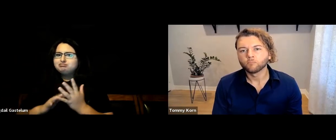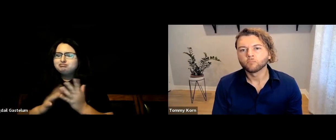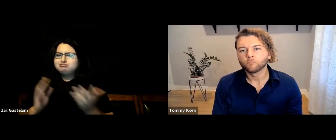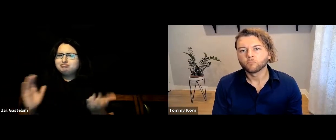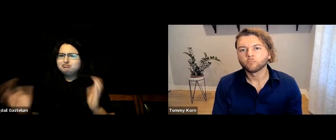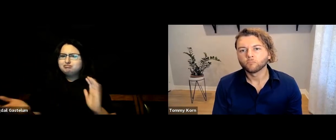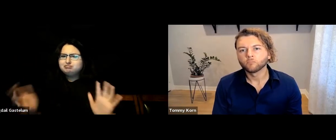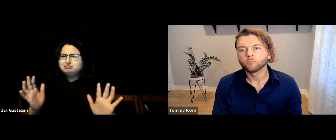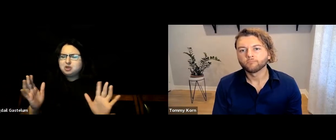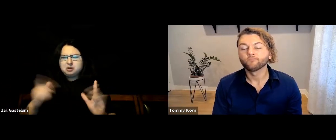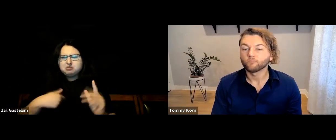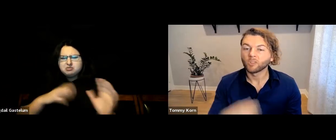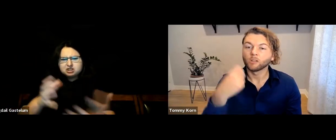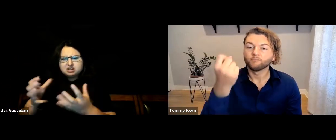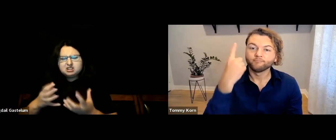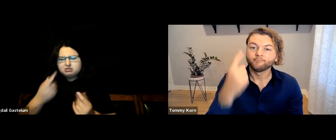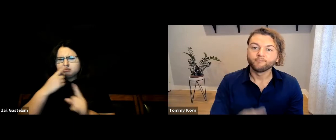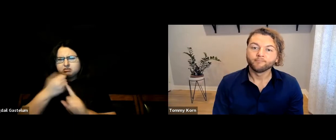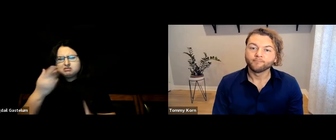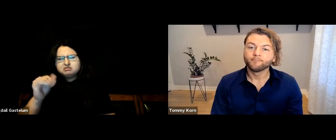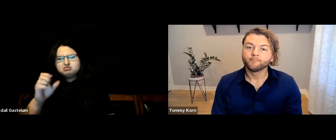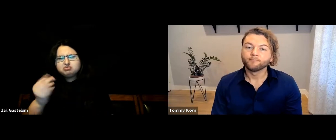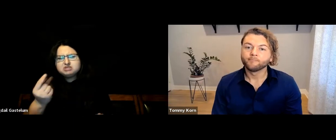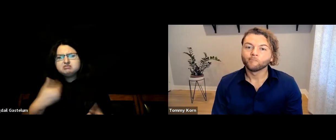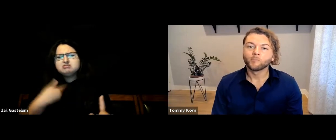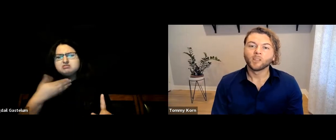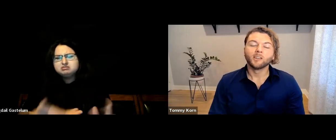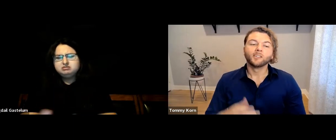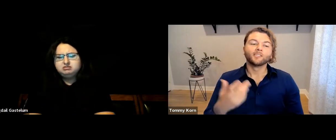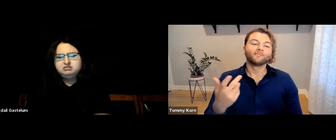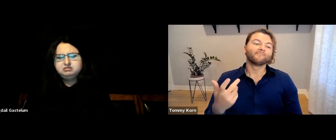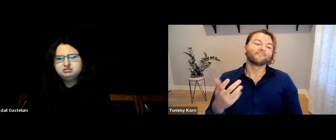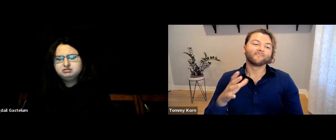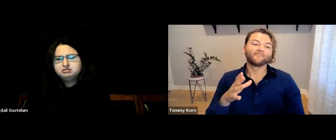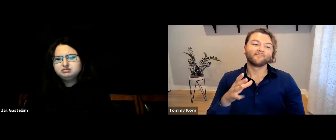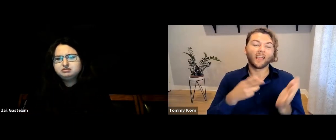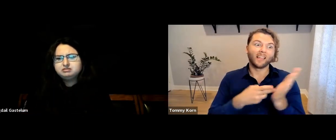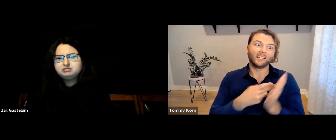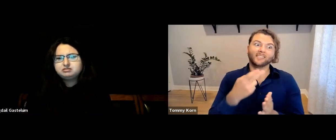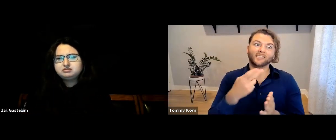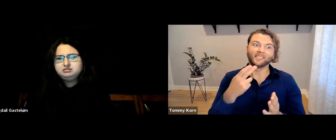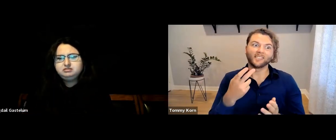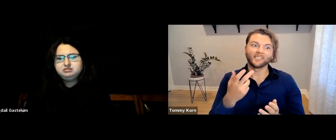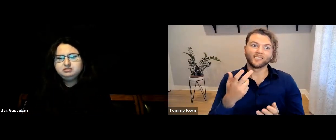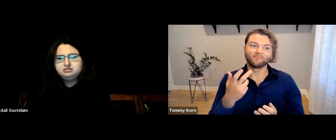Can you elaborate more on those sorts of comparisons? [Tommy] Honestly…